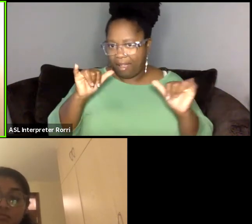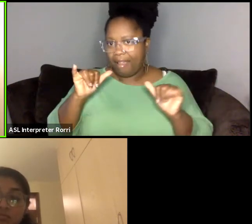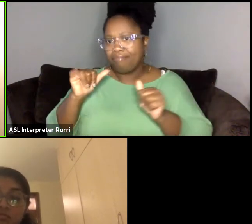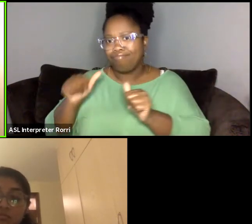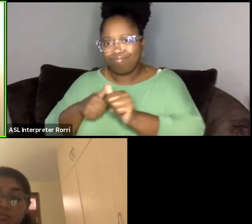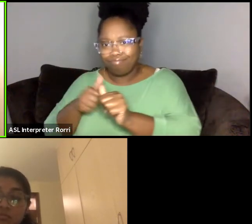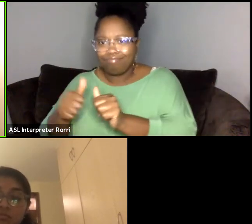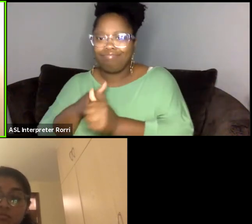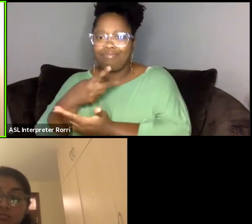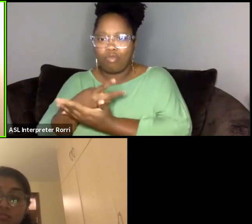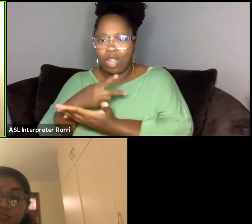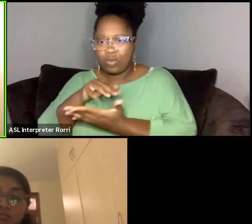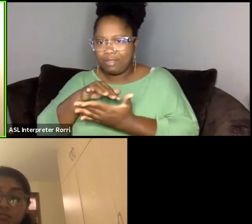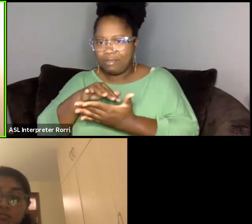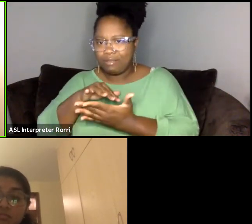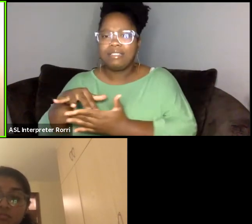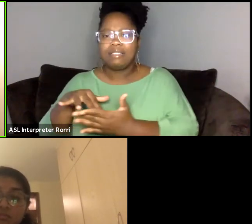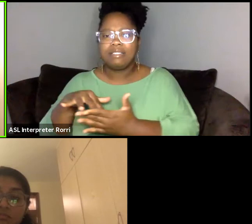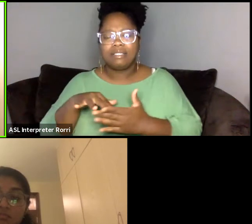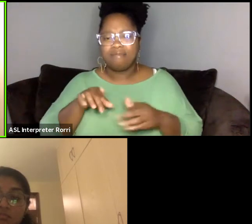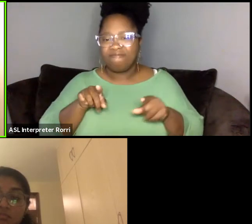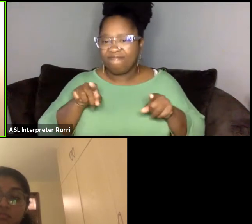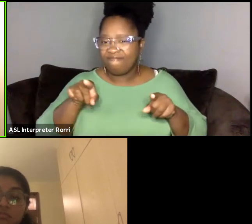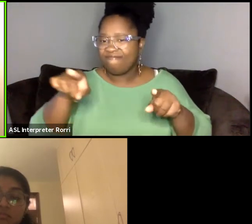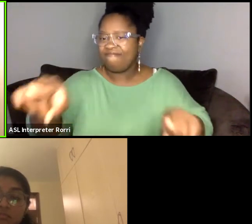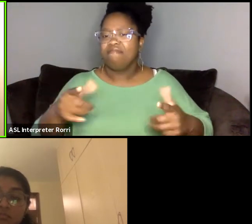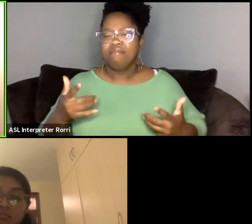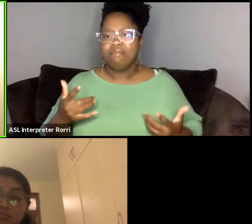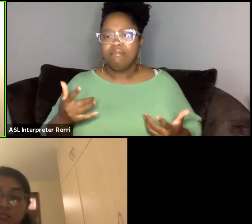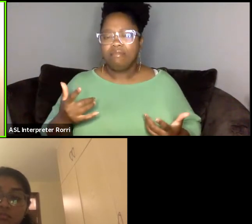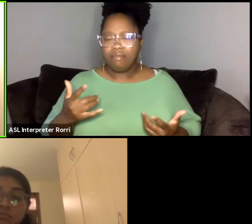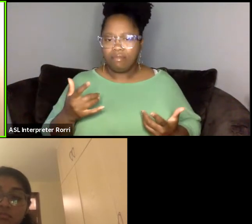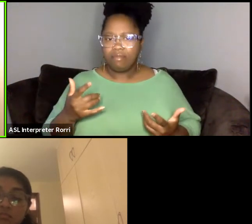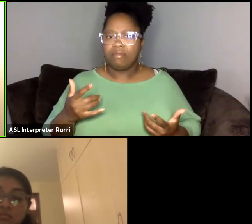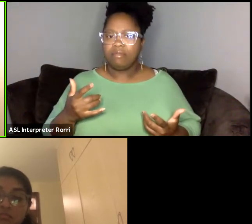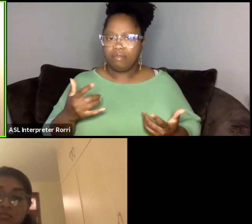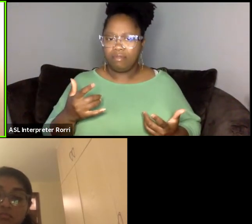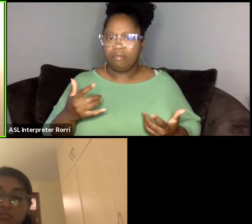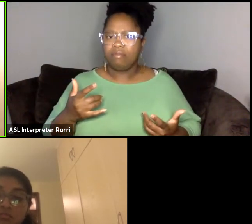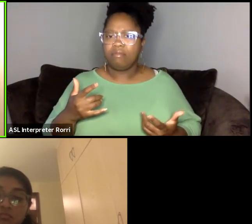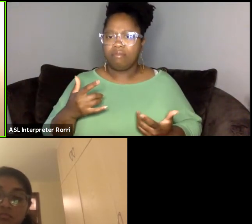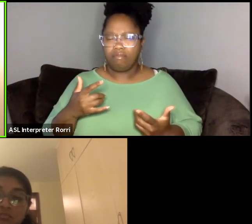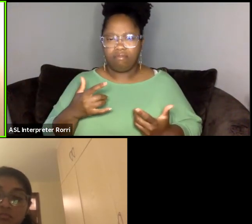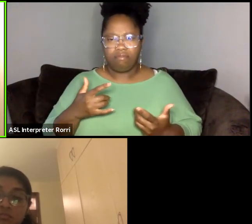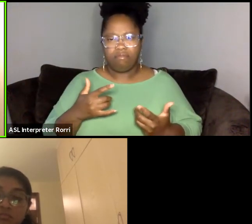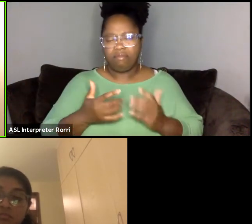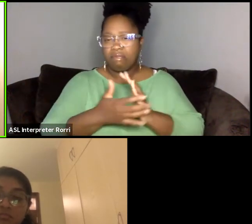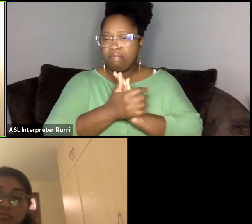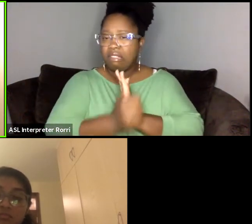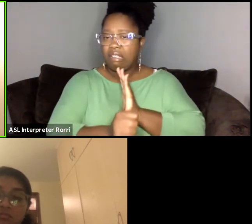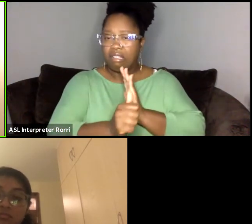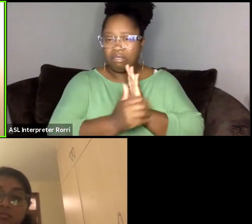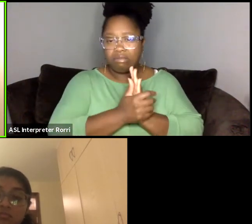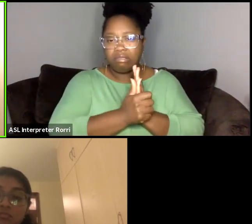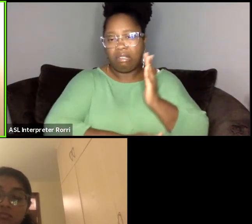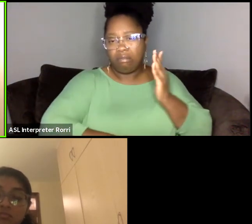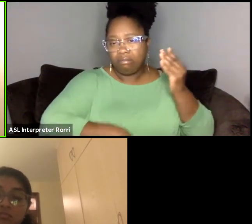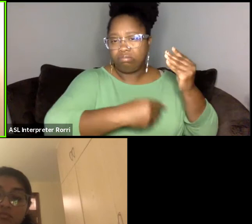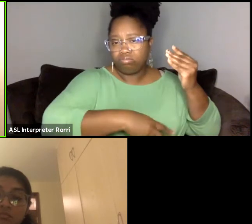I, you know just continue to gain additional skills as an actor and as a director, but then